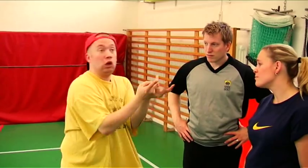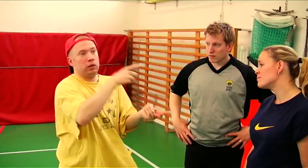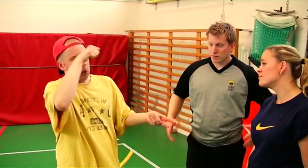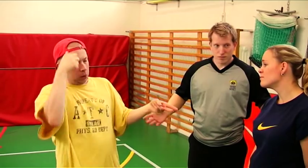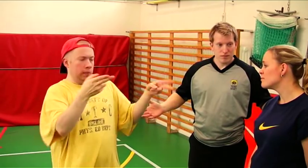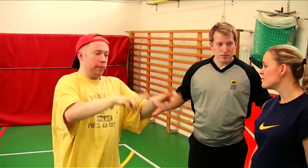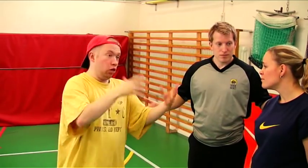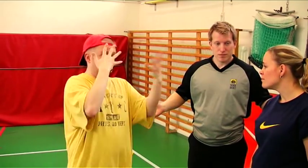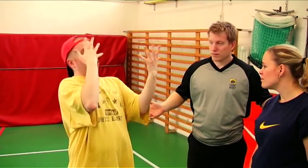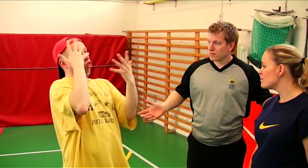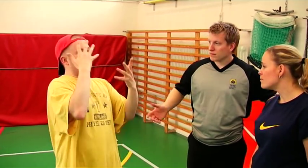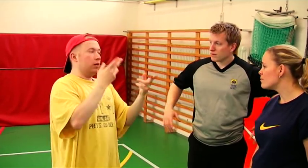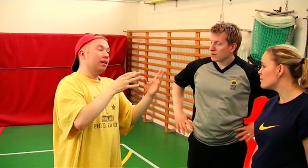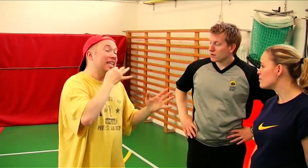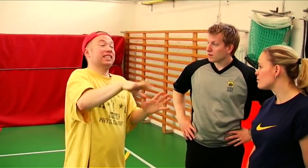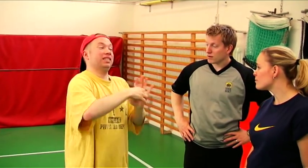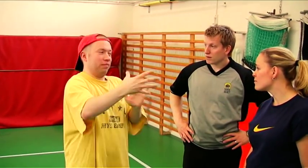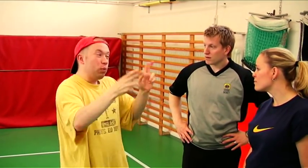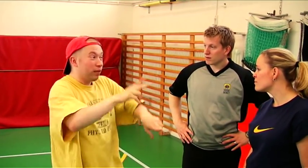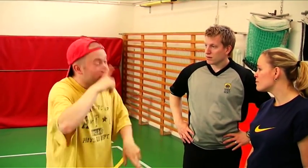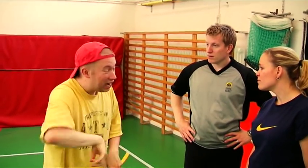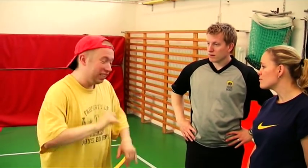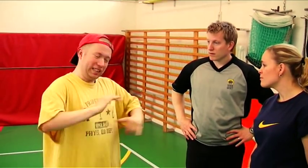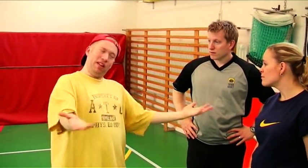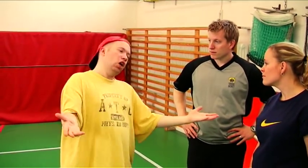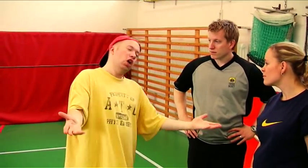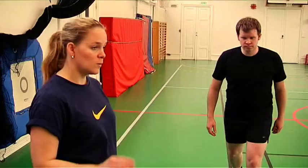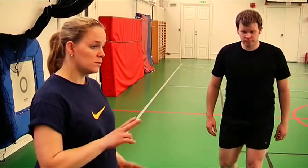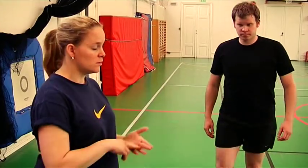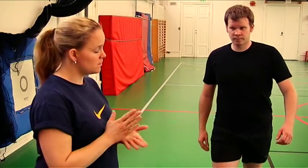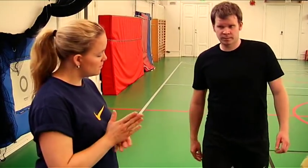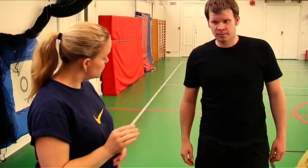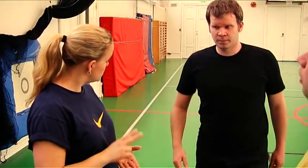so it's hard for them to judge because they are confused - so there are risks they are judging wrong! Yes, you are right...